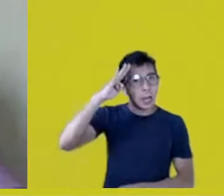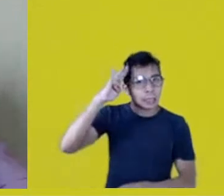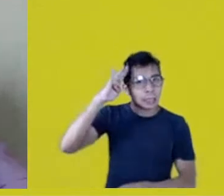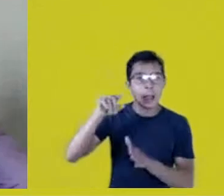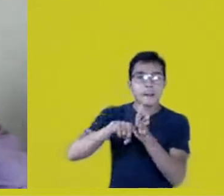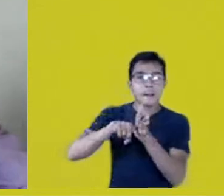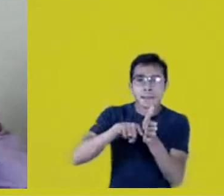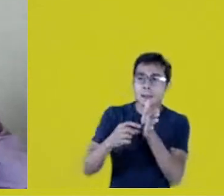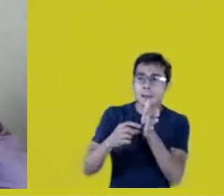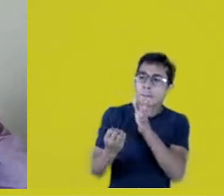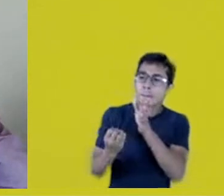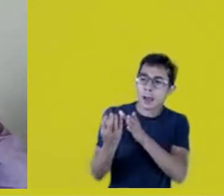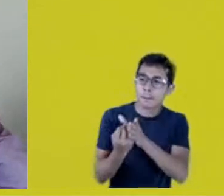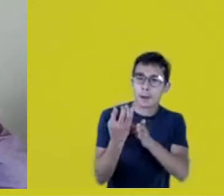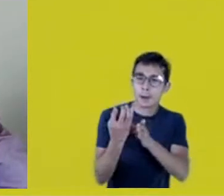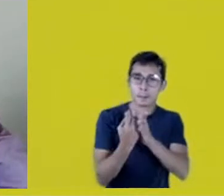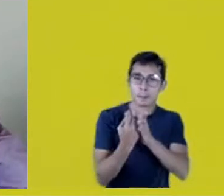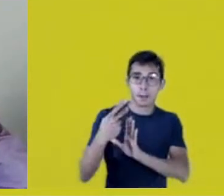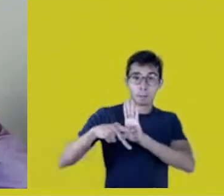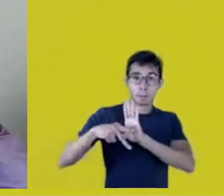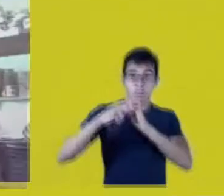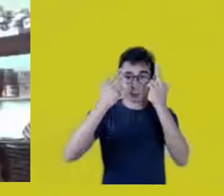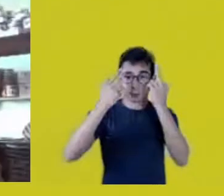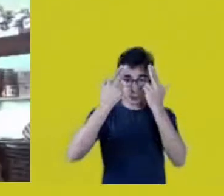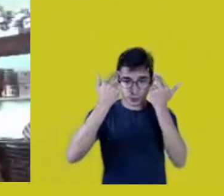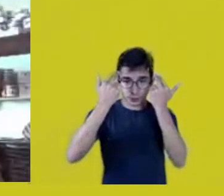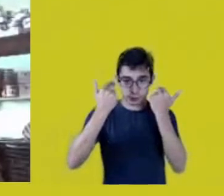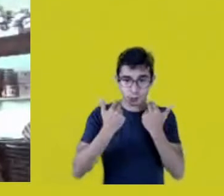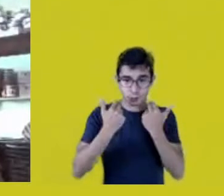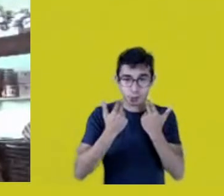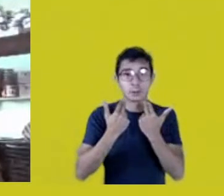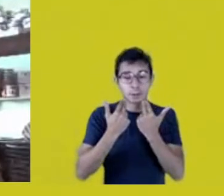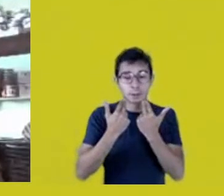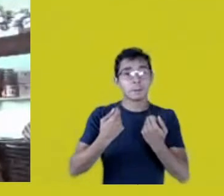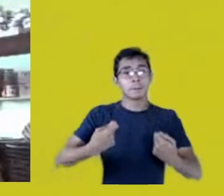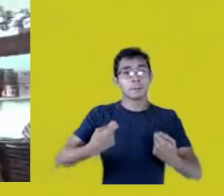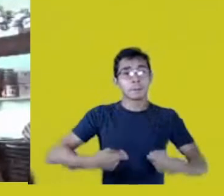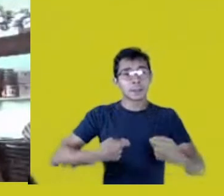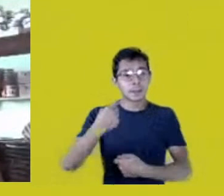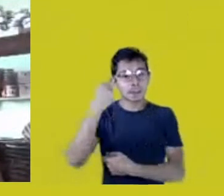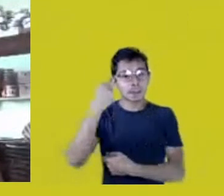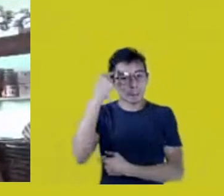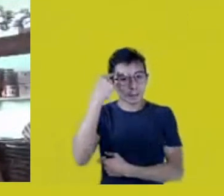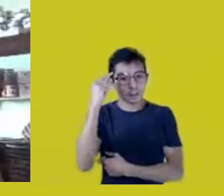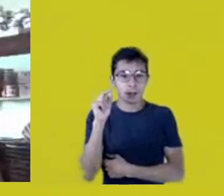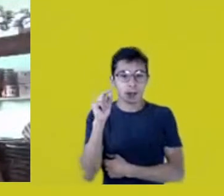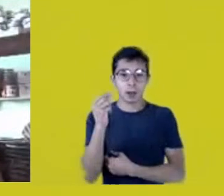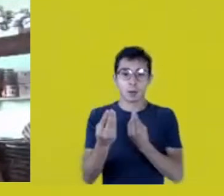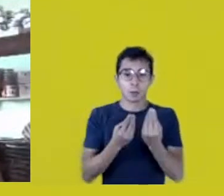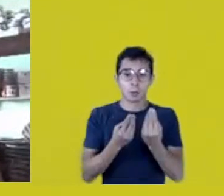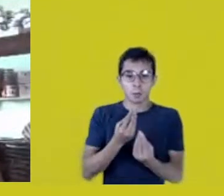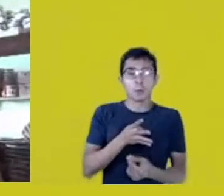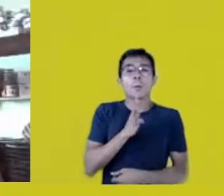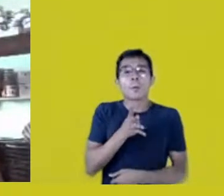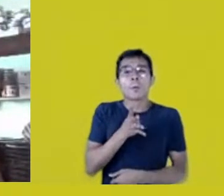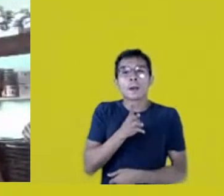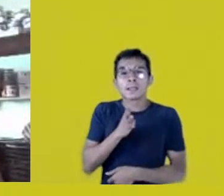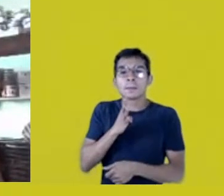means thinking about this production of knowledge looking from inside,